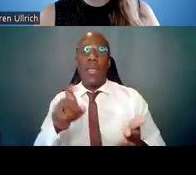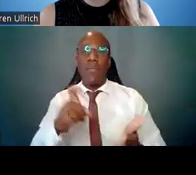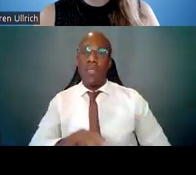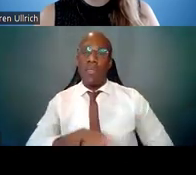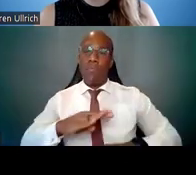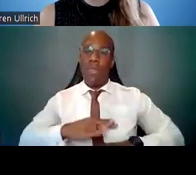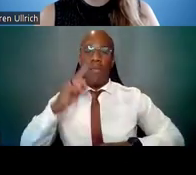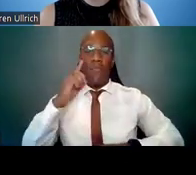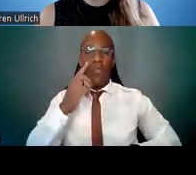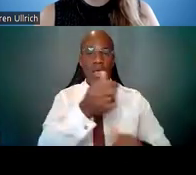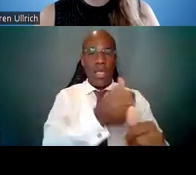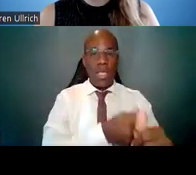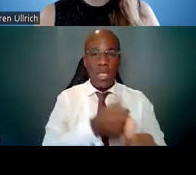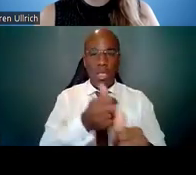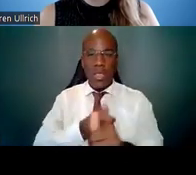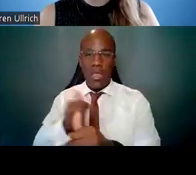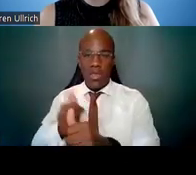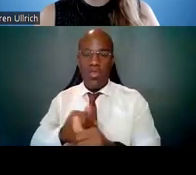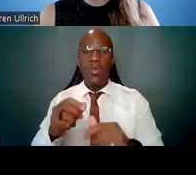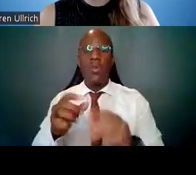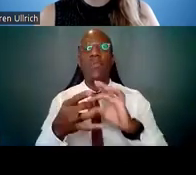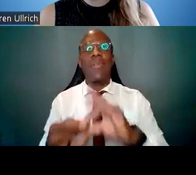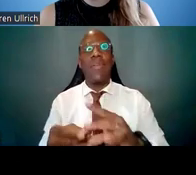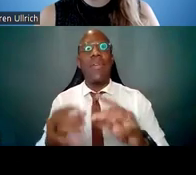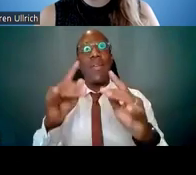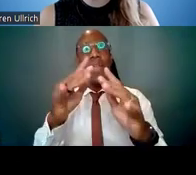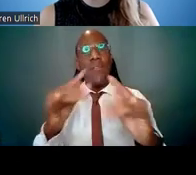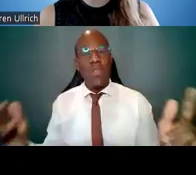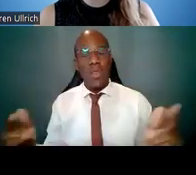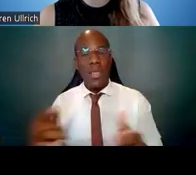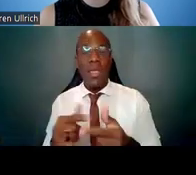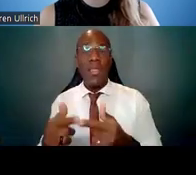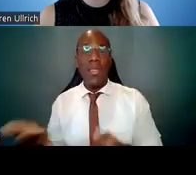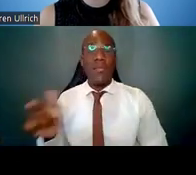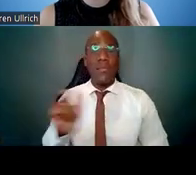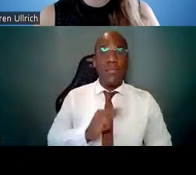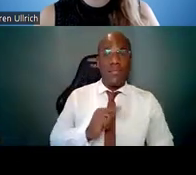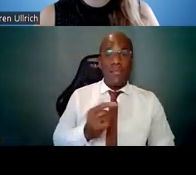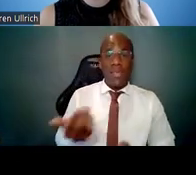I will then come back and very briefly talk to you a little bit about the resources